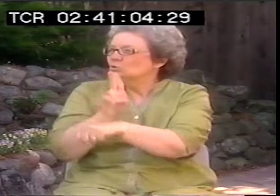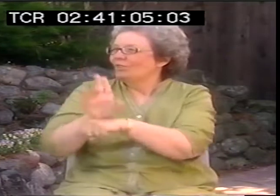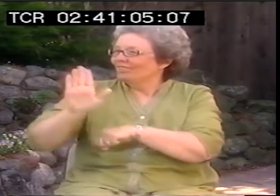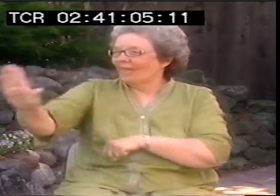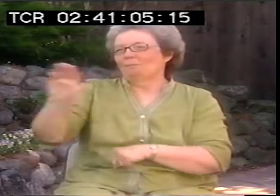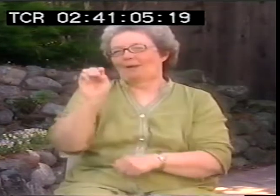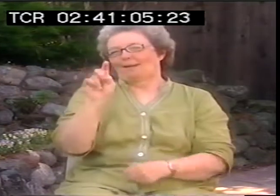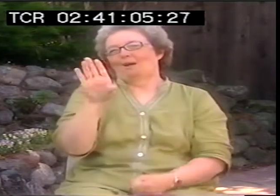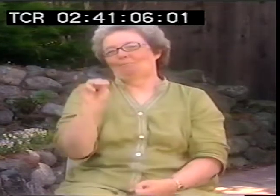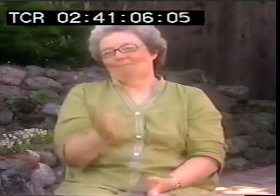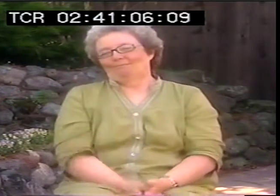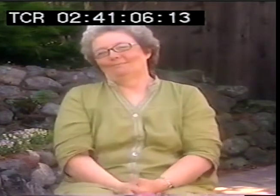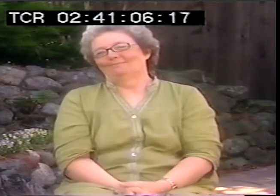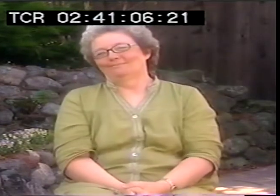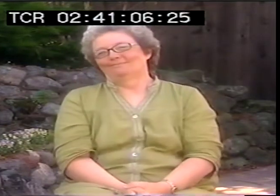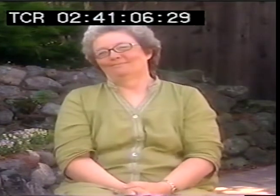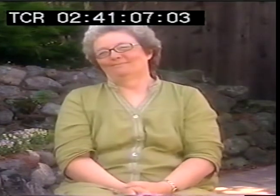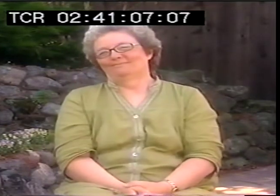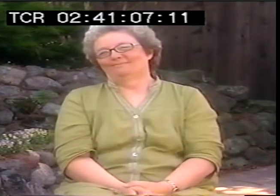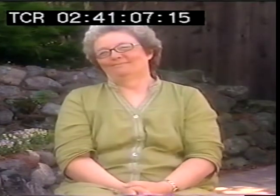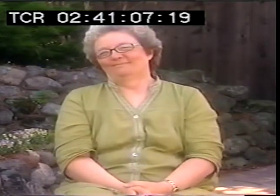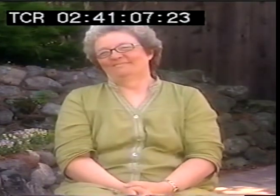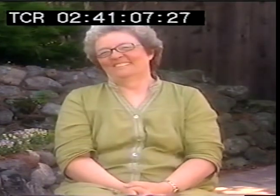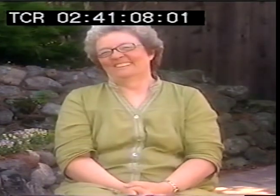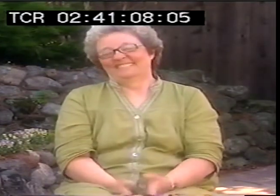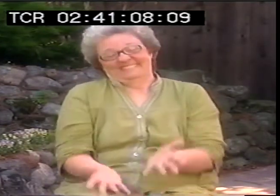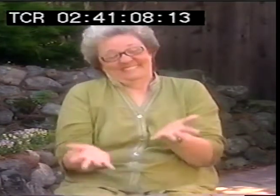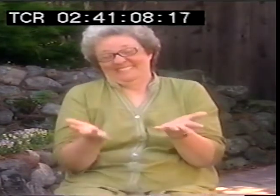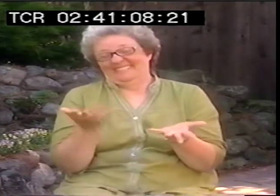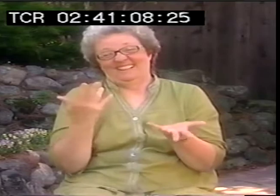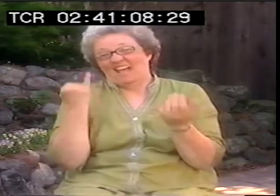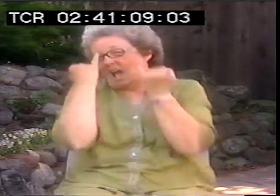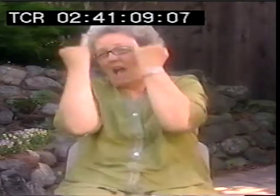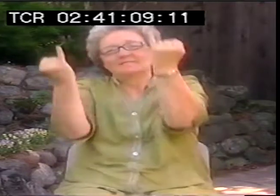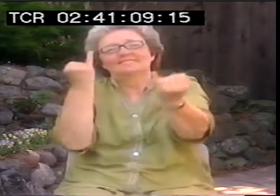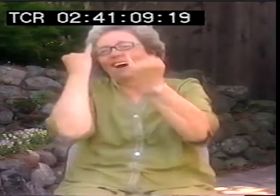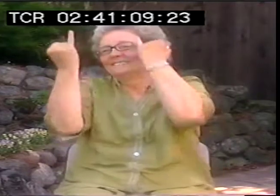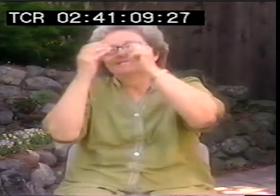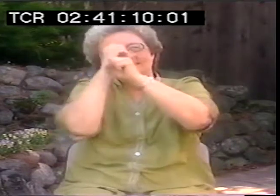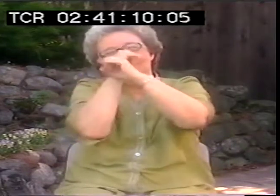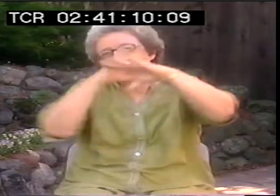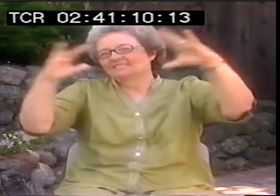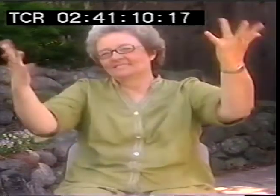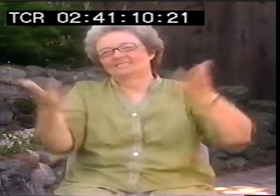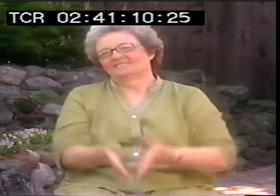Use their medium to understand our message. It's just an idea. I'm just blue skying it.